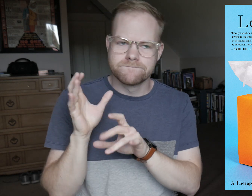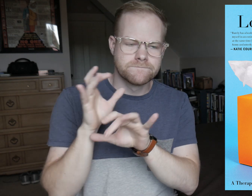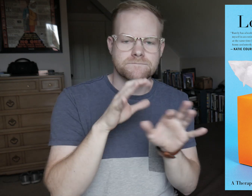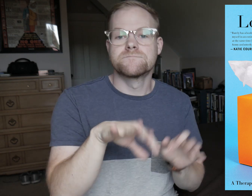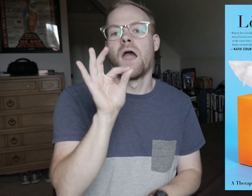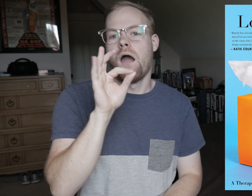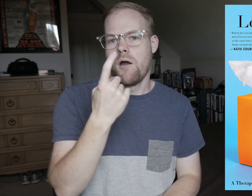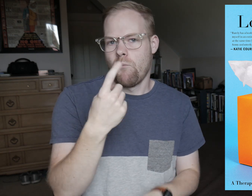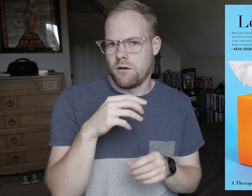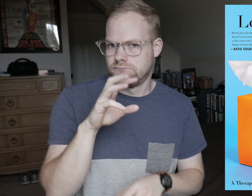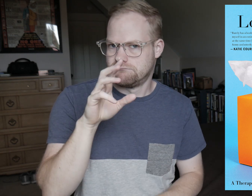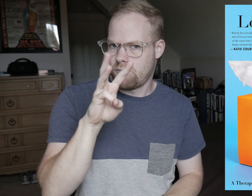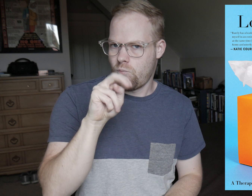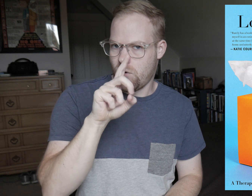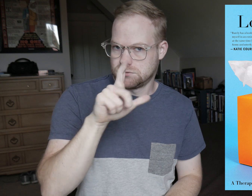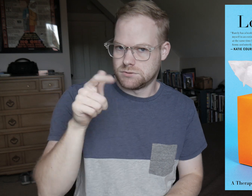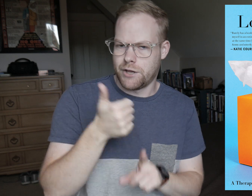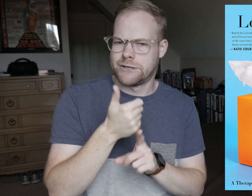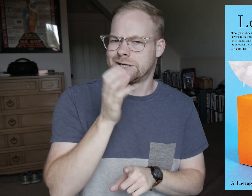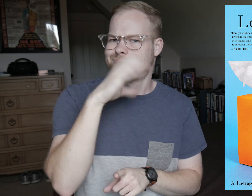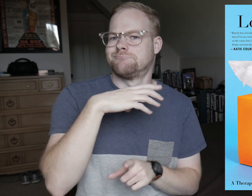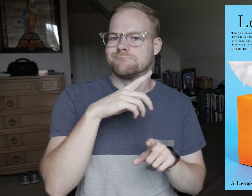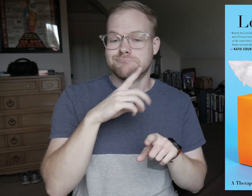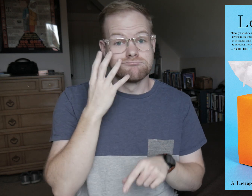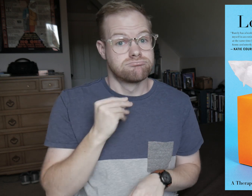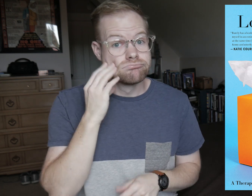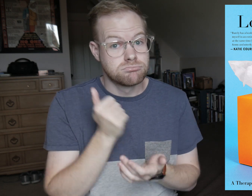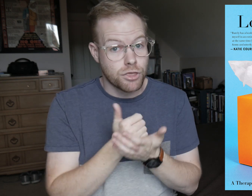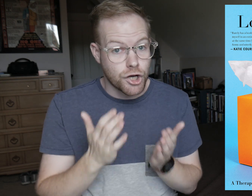and finds one in Wendell, a quirky and experienced therapist.